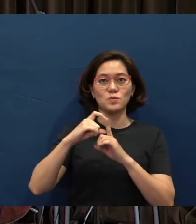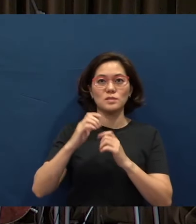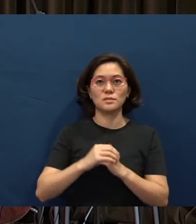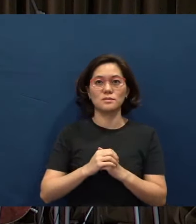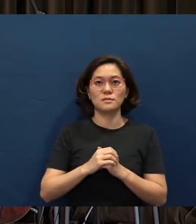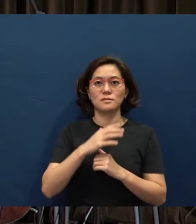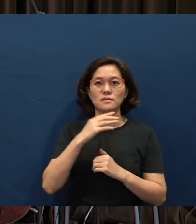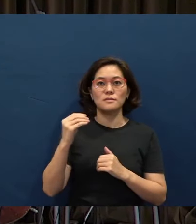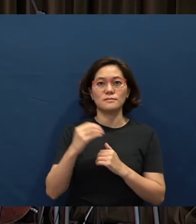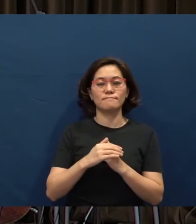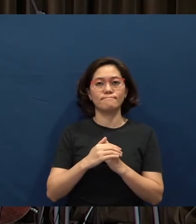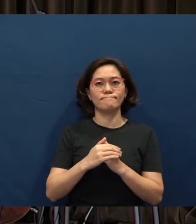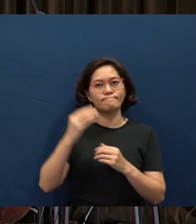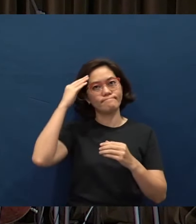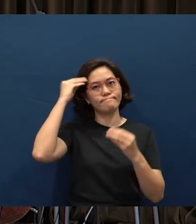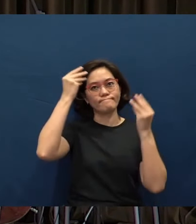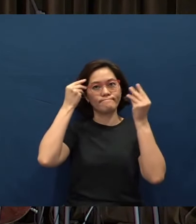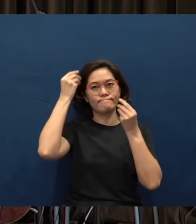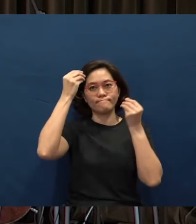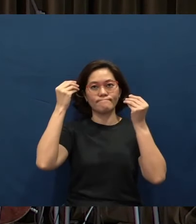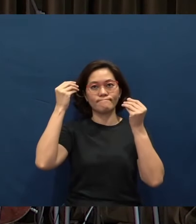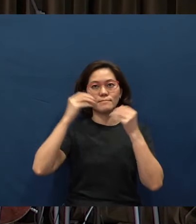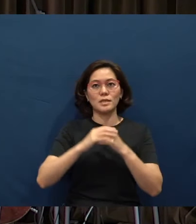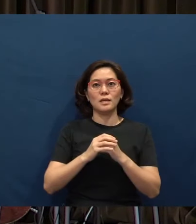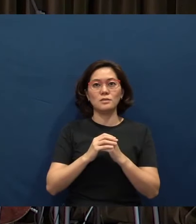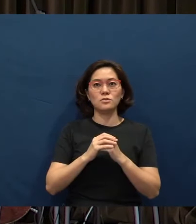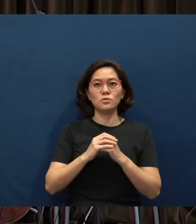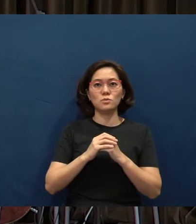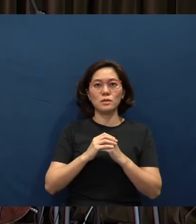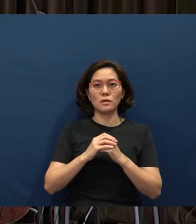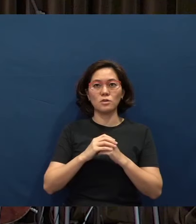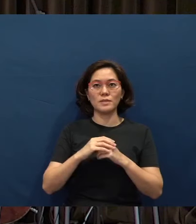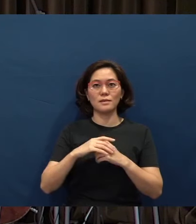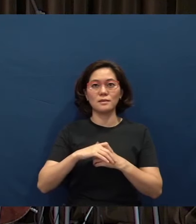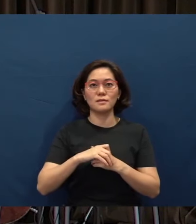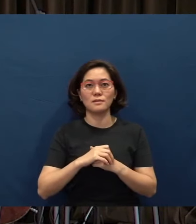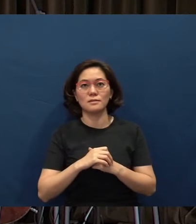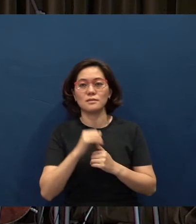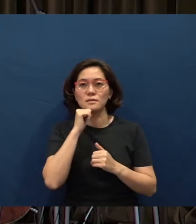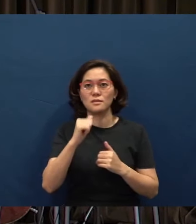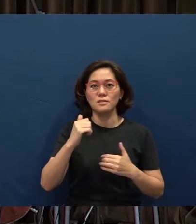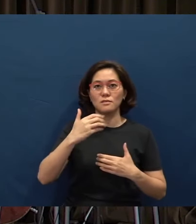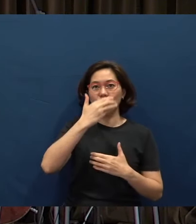and reflecting (and) meditating on it. I want to not forget to commend all of you -